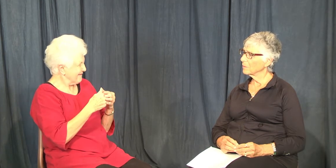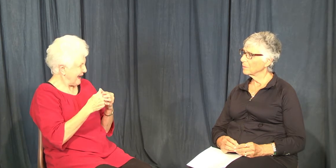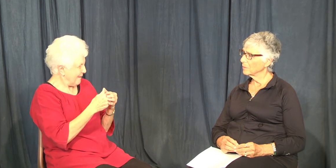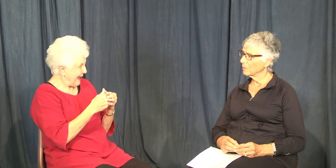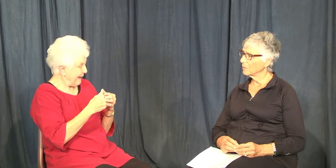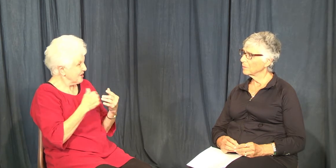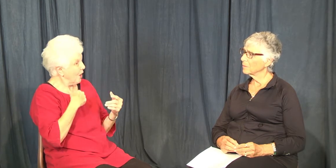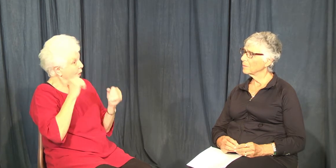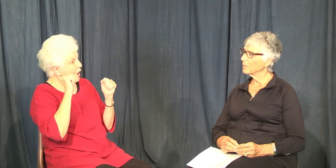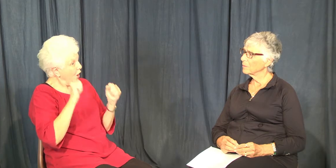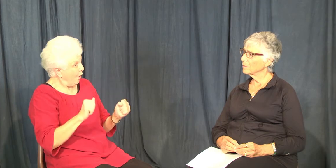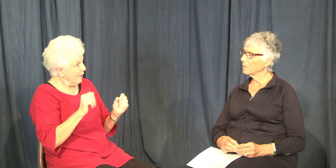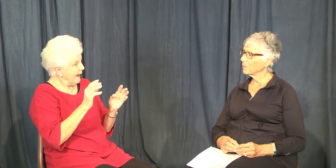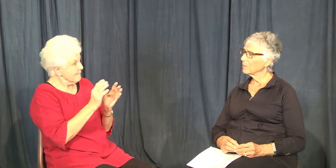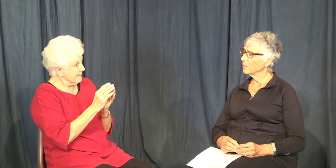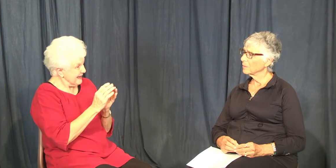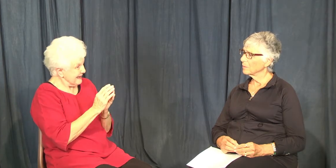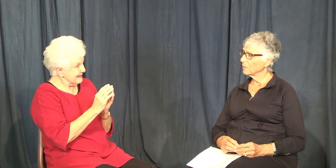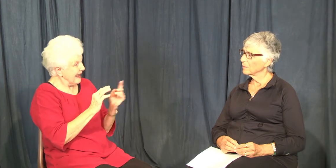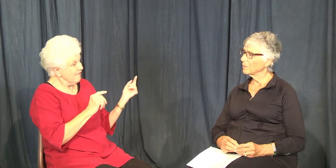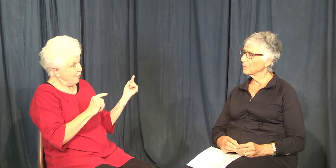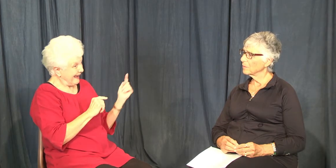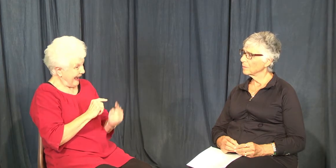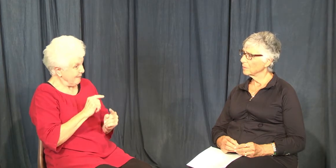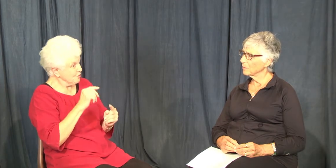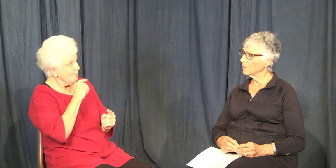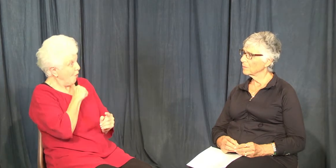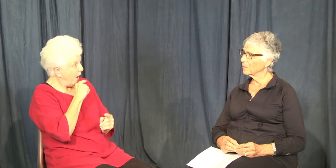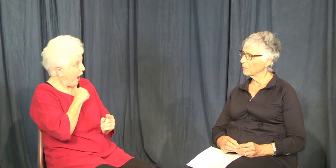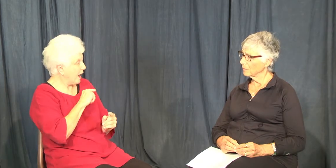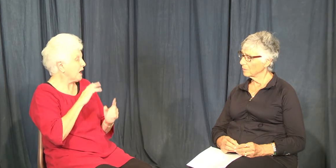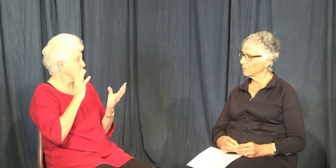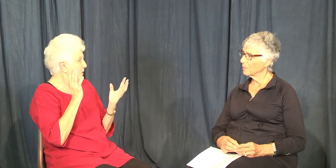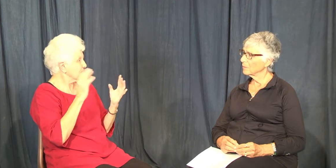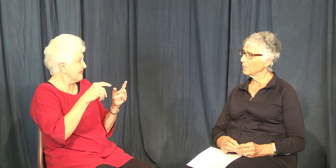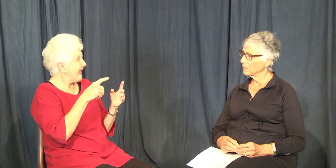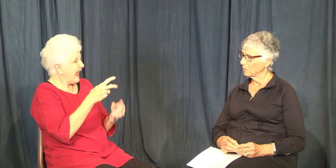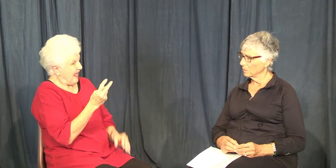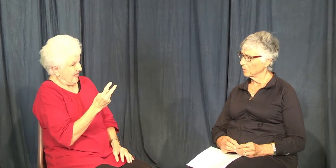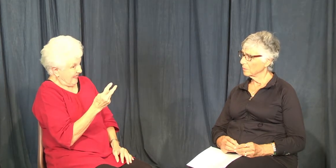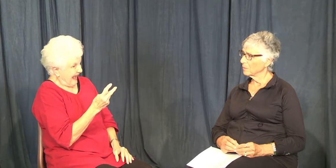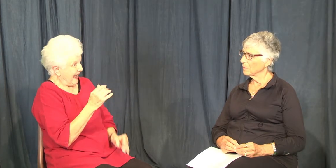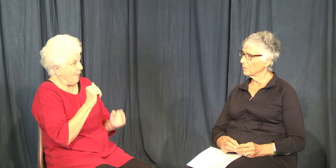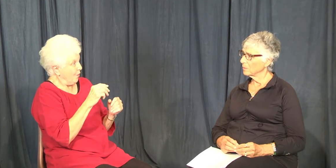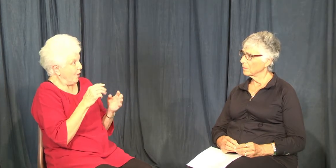was having a baby and wondered could we meet in Milwaukee and we did so. So they were going